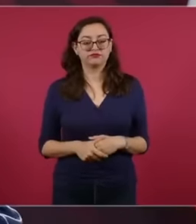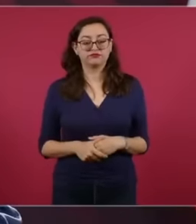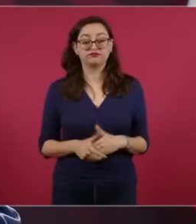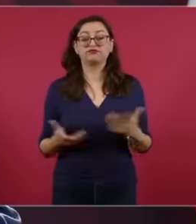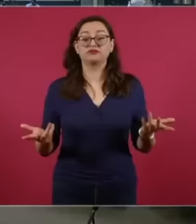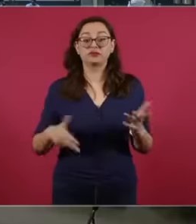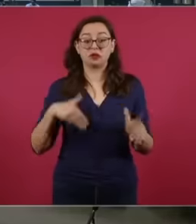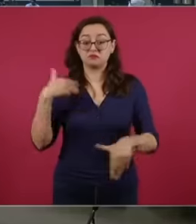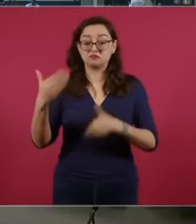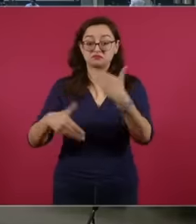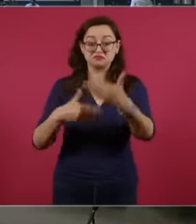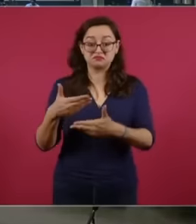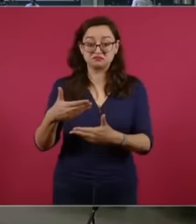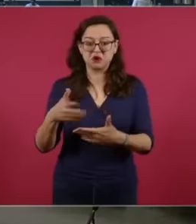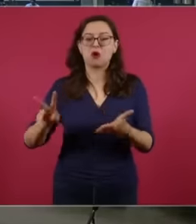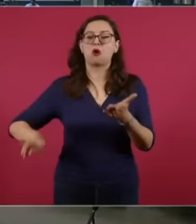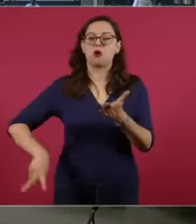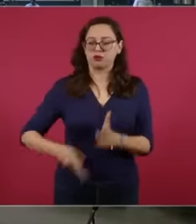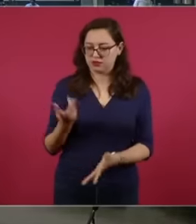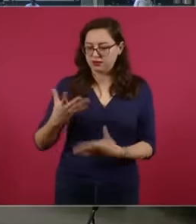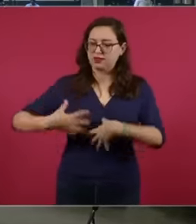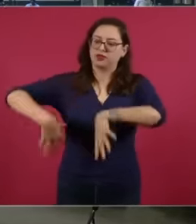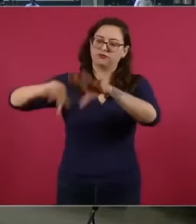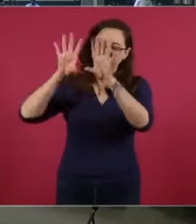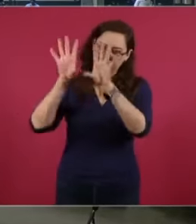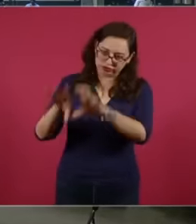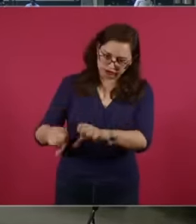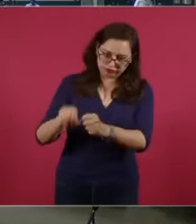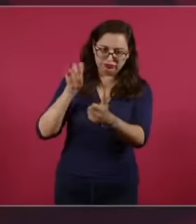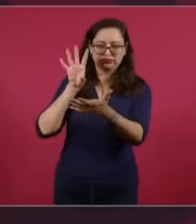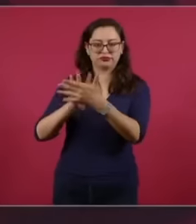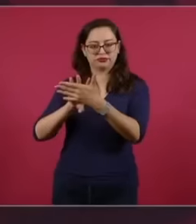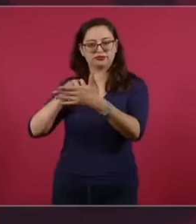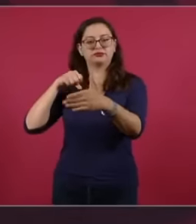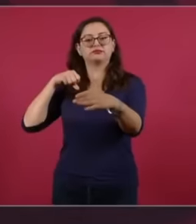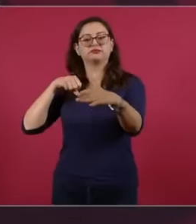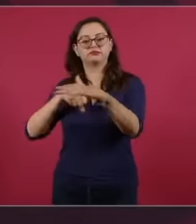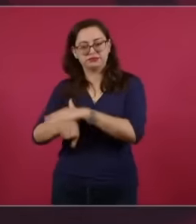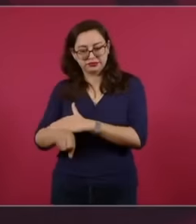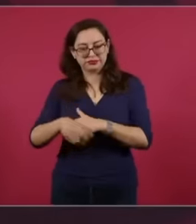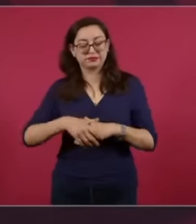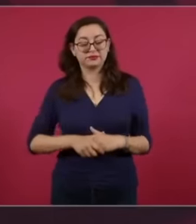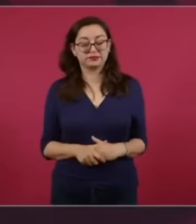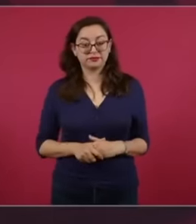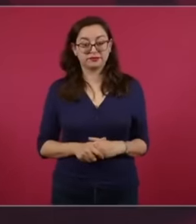arrested again. But a judge did this